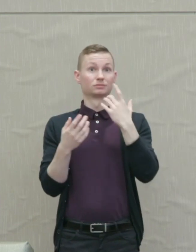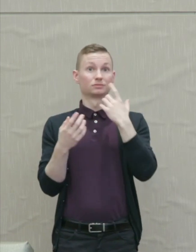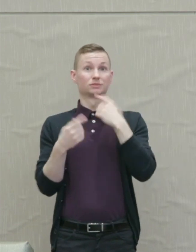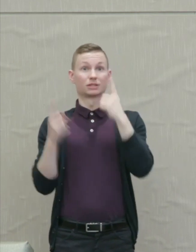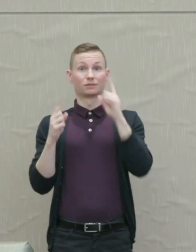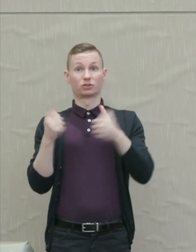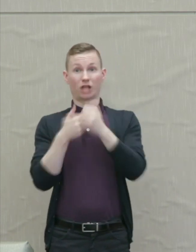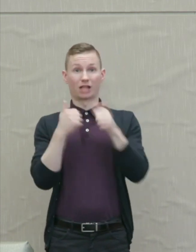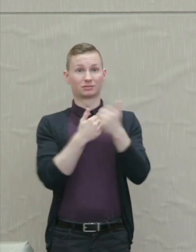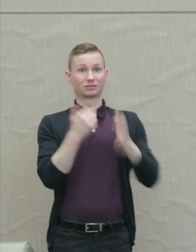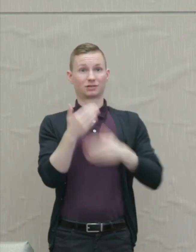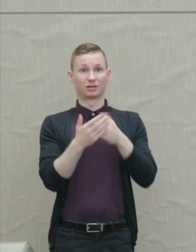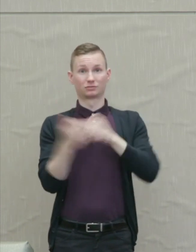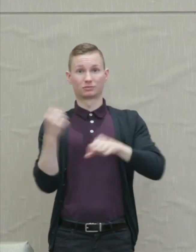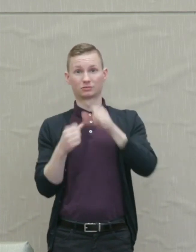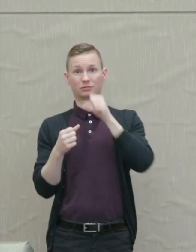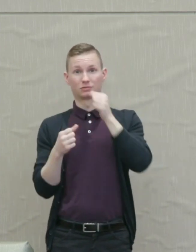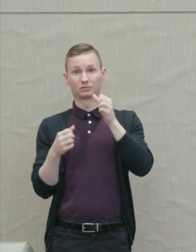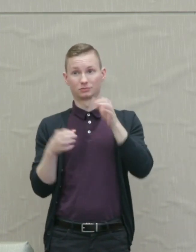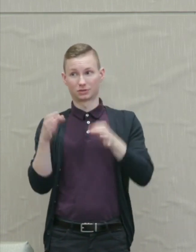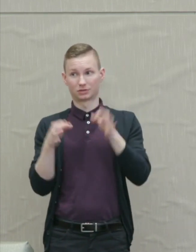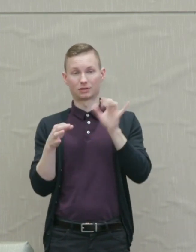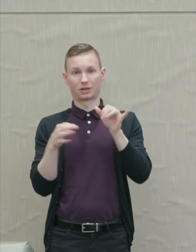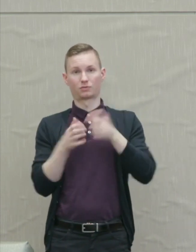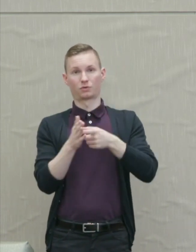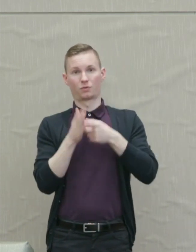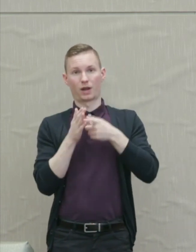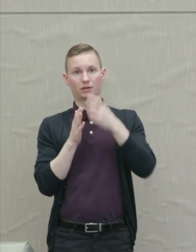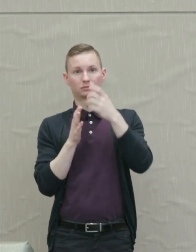social injustice need anger to make progress.